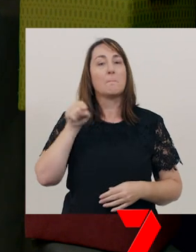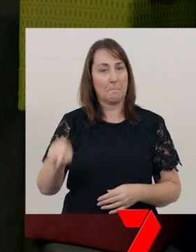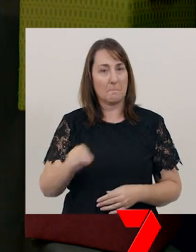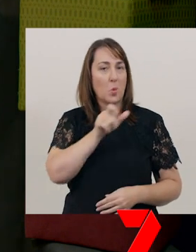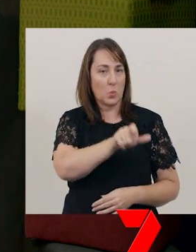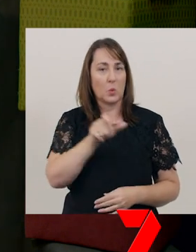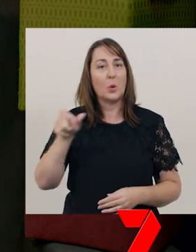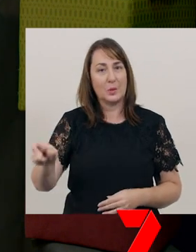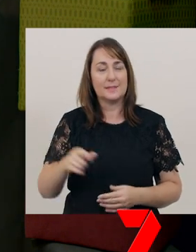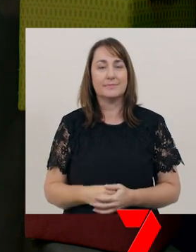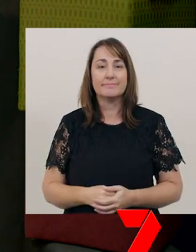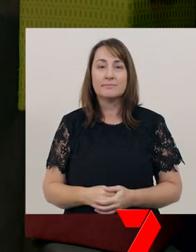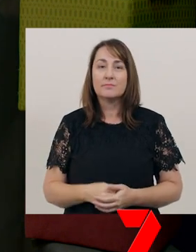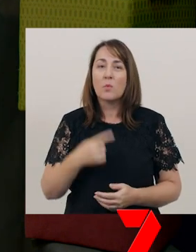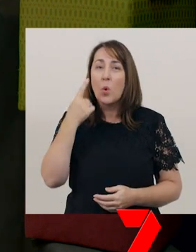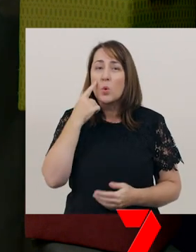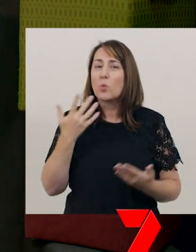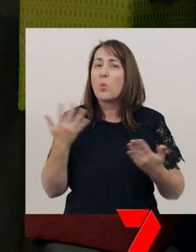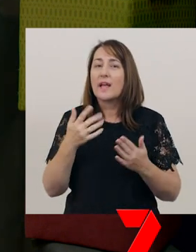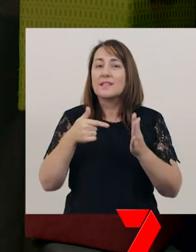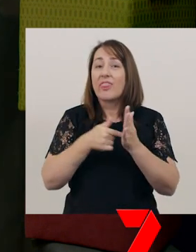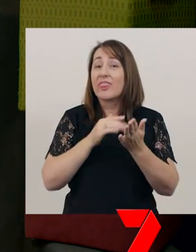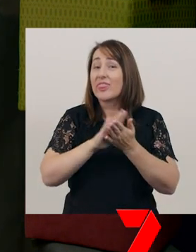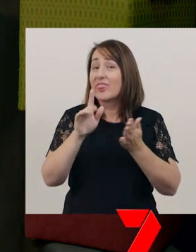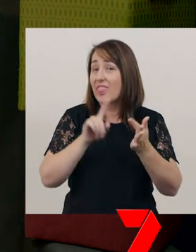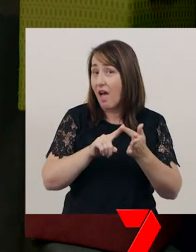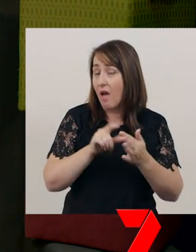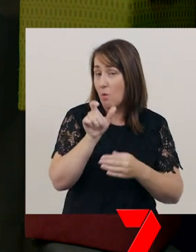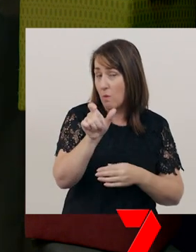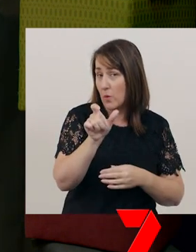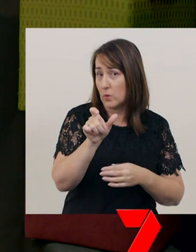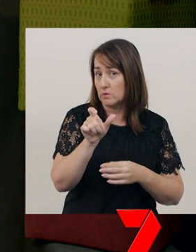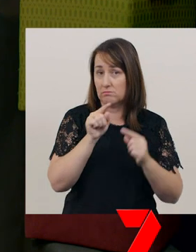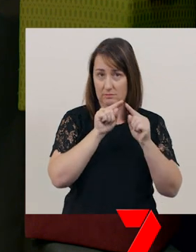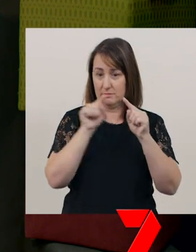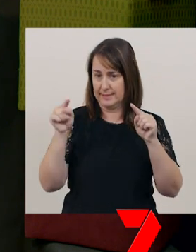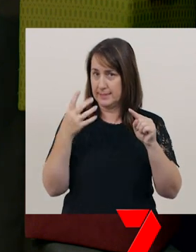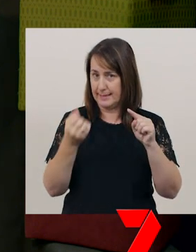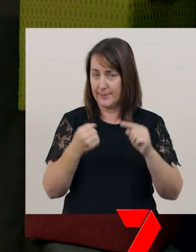First, let’s look for the word ‘the’, in this sentence.